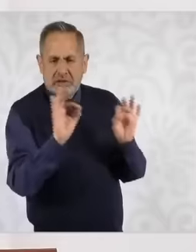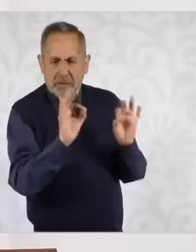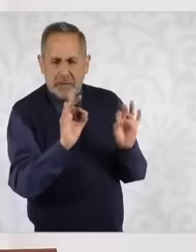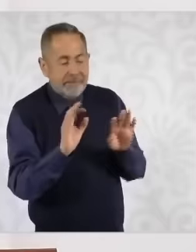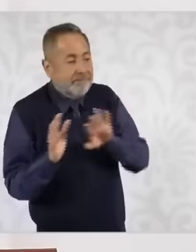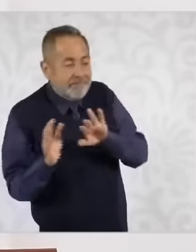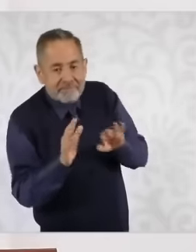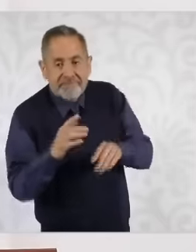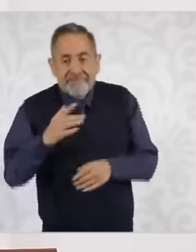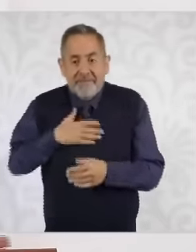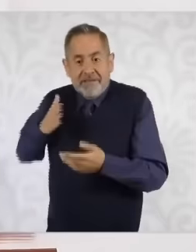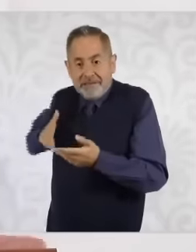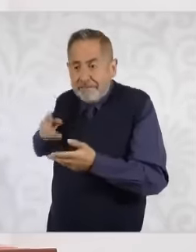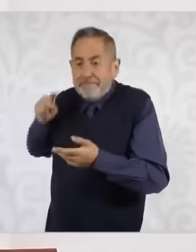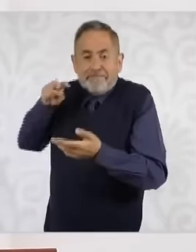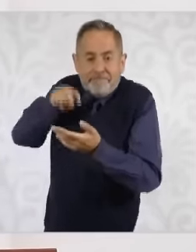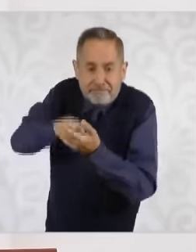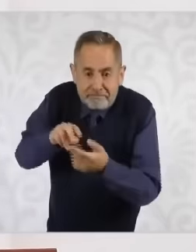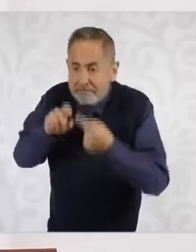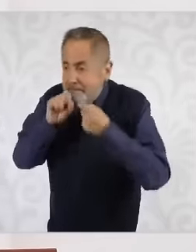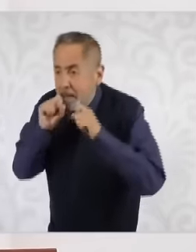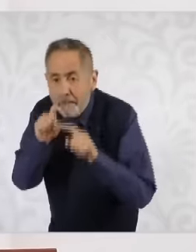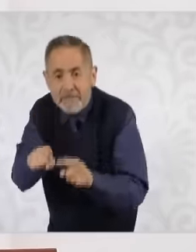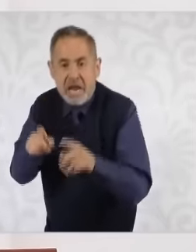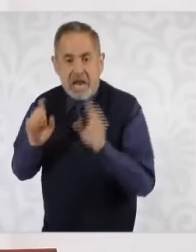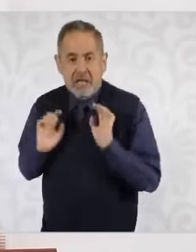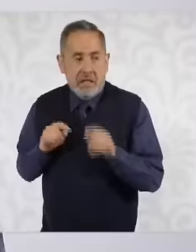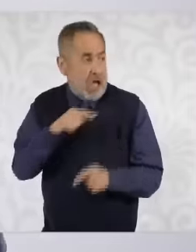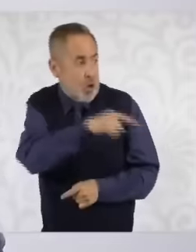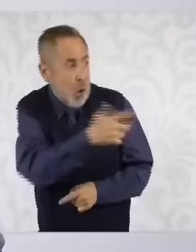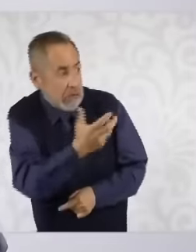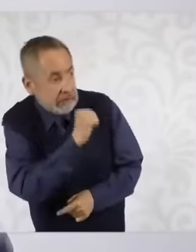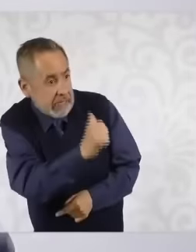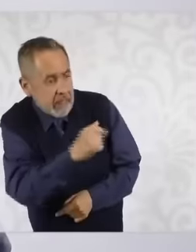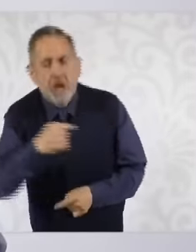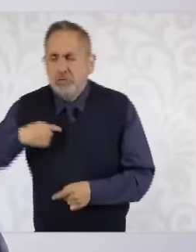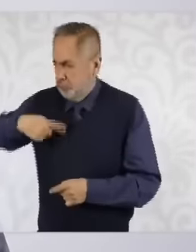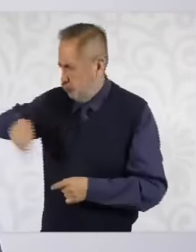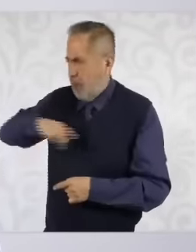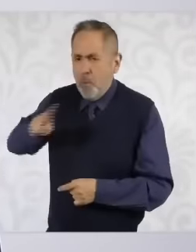We have to enter where private companies are not providing particularly to small